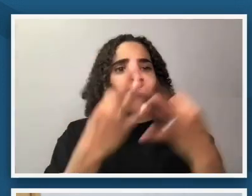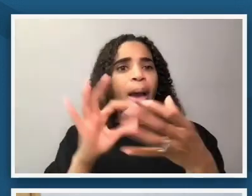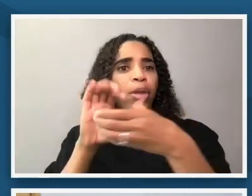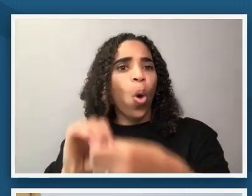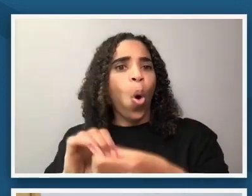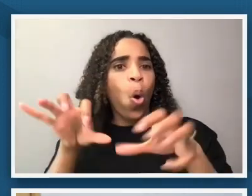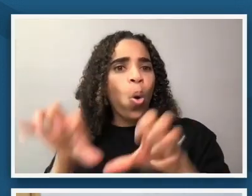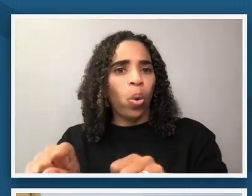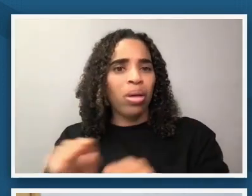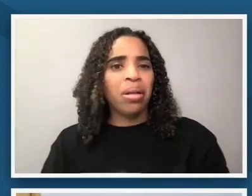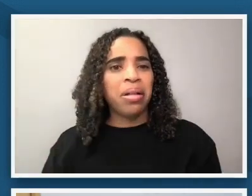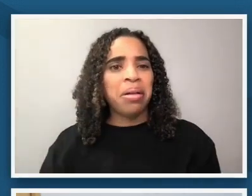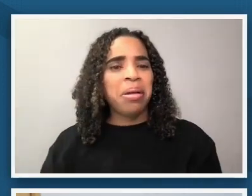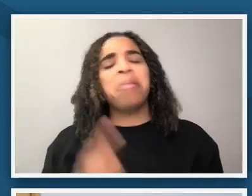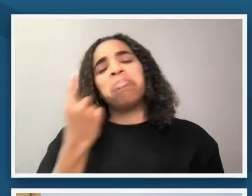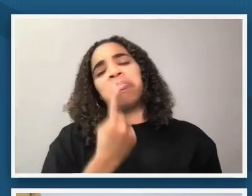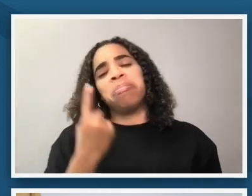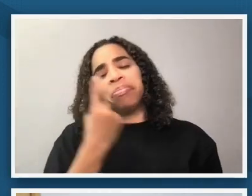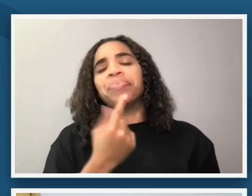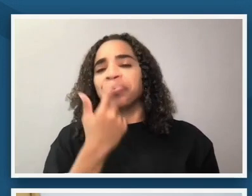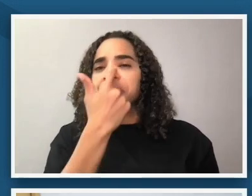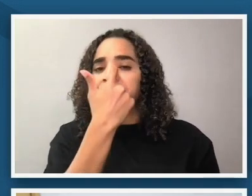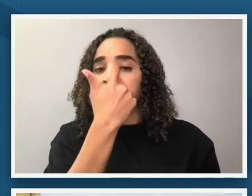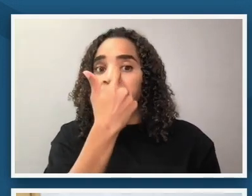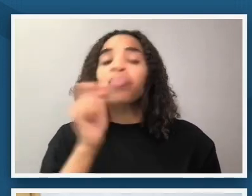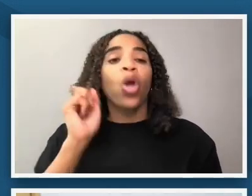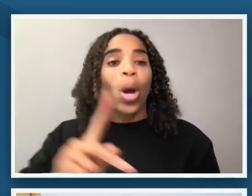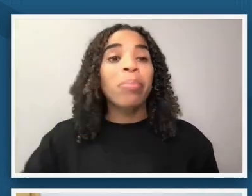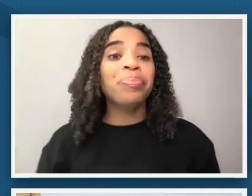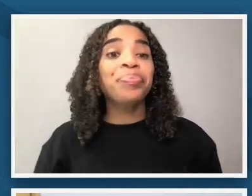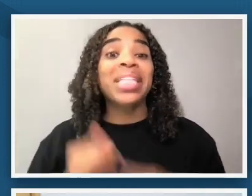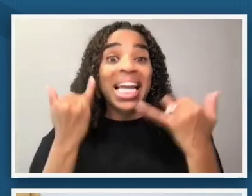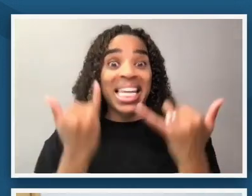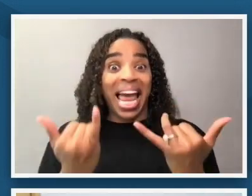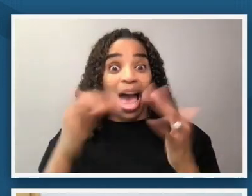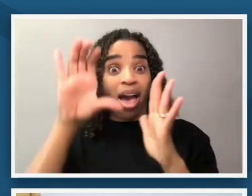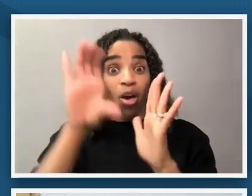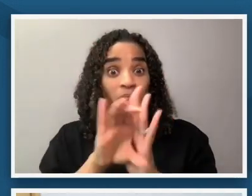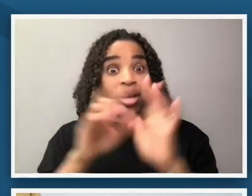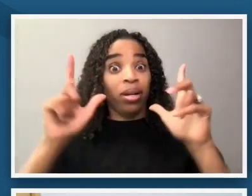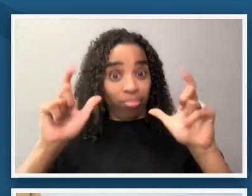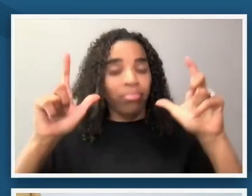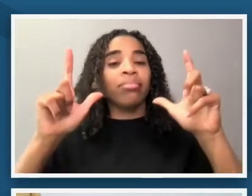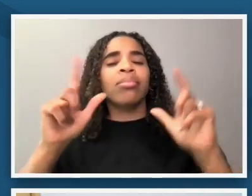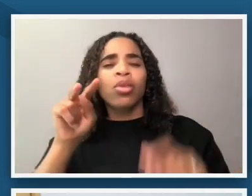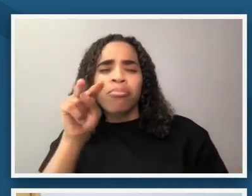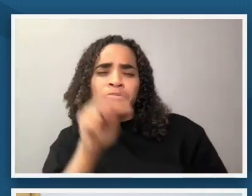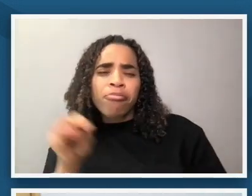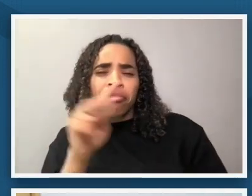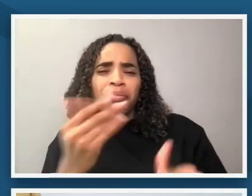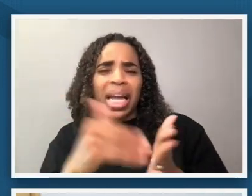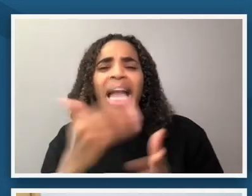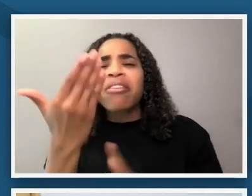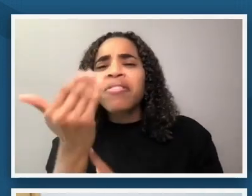so i want you just to take another look at this photograph and just spend